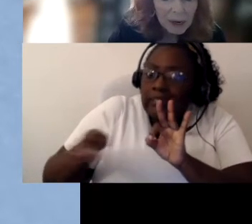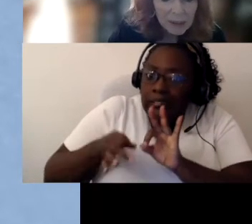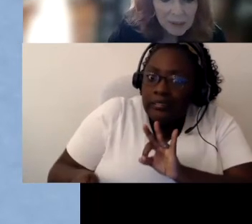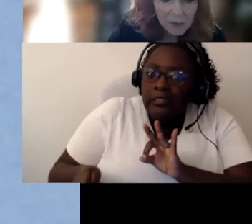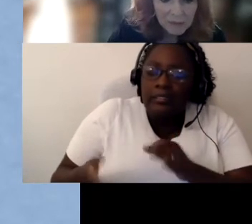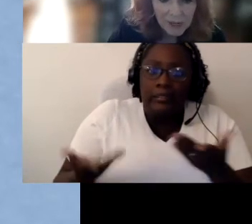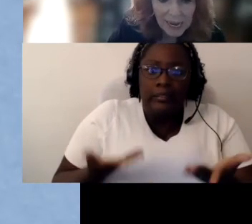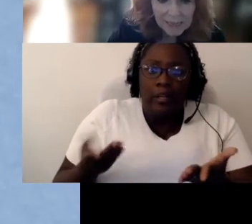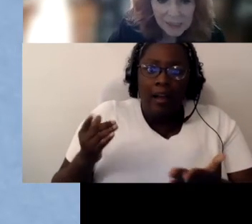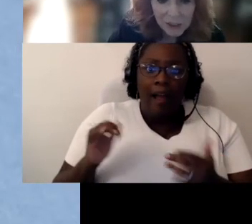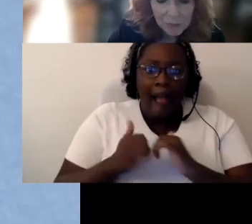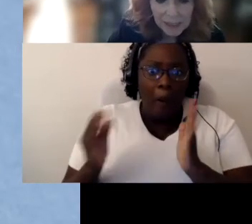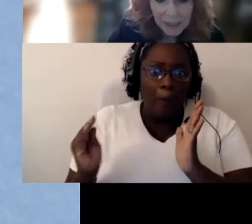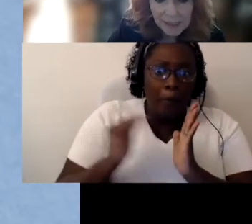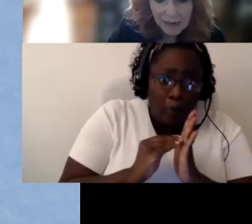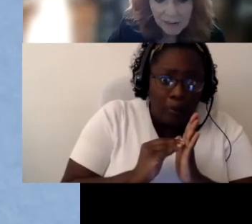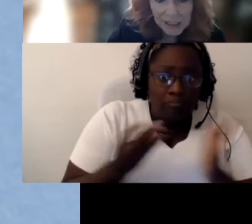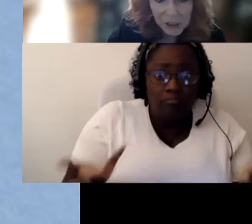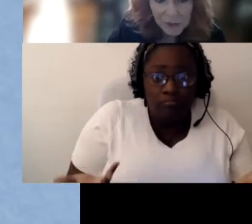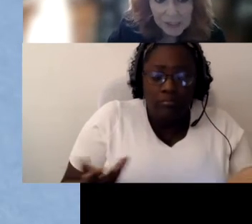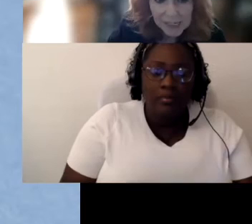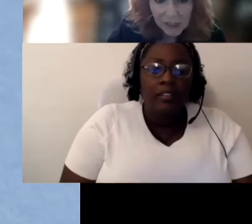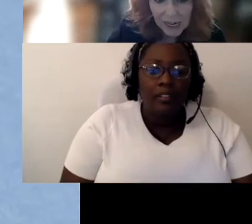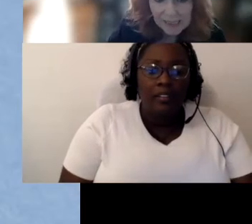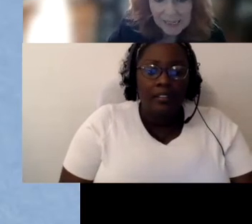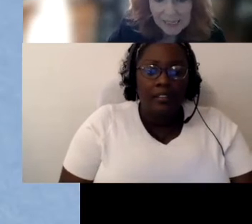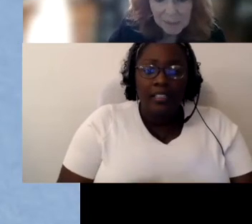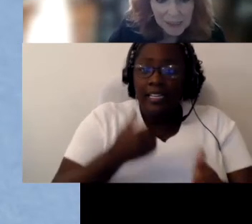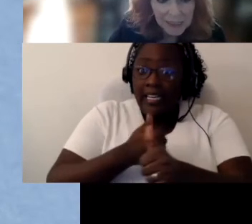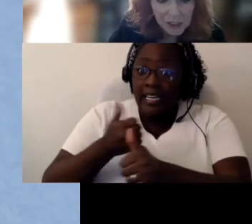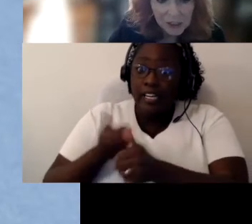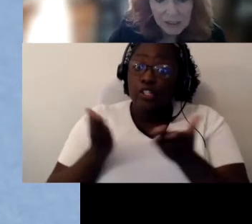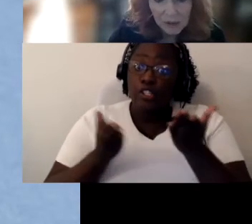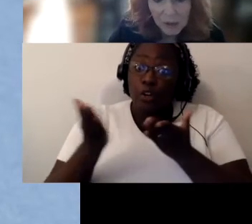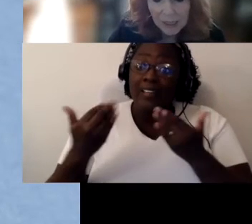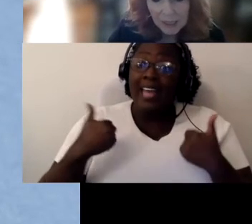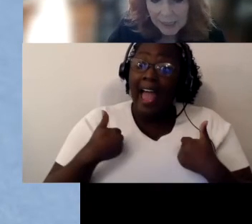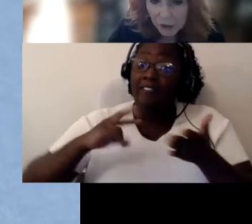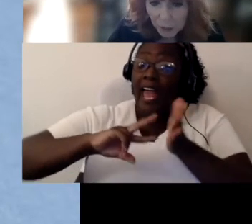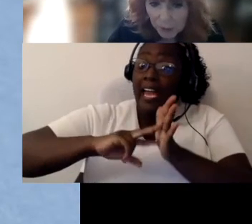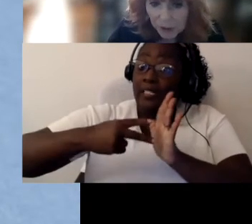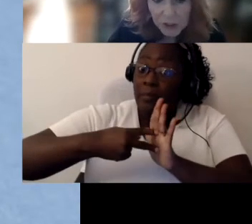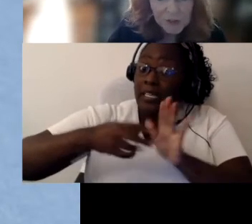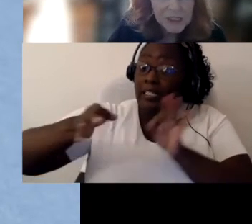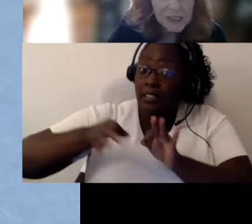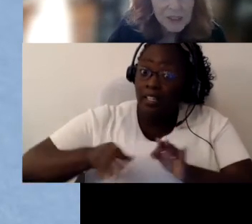But we also have asked to, because every service here has an explanation, so interpreter services